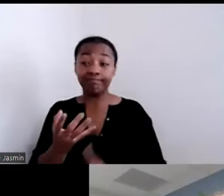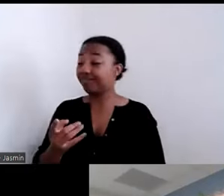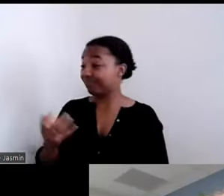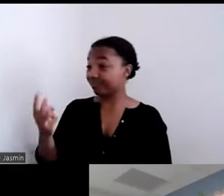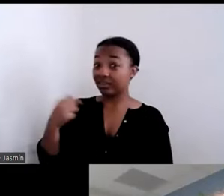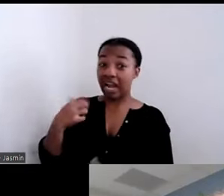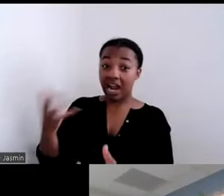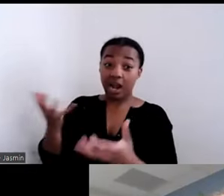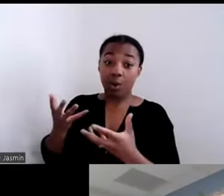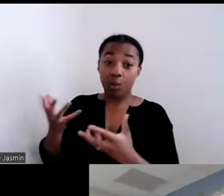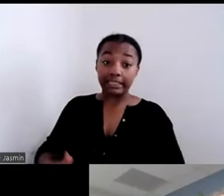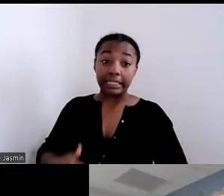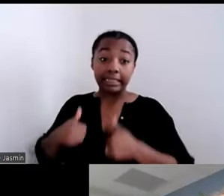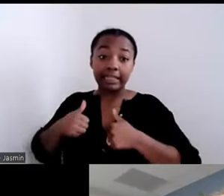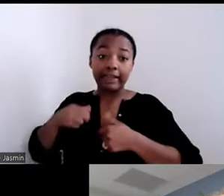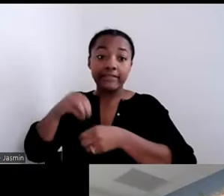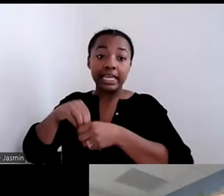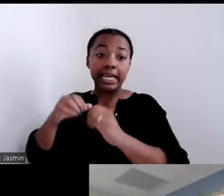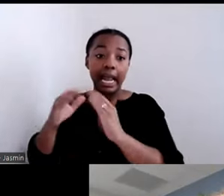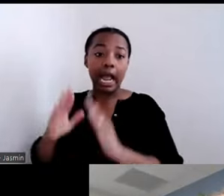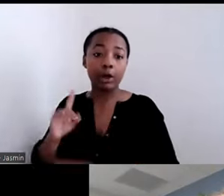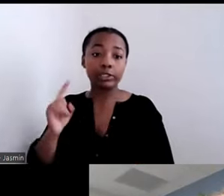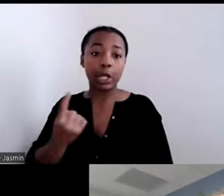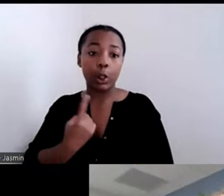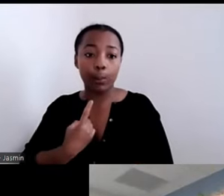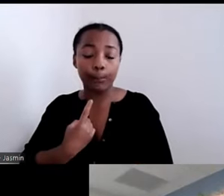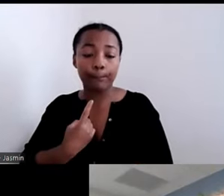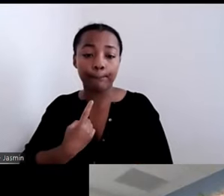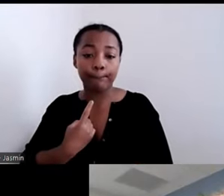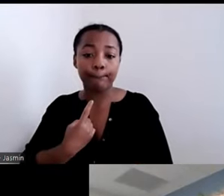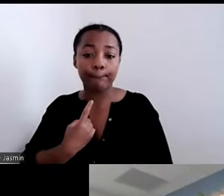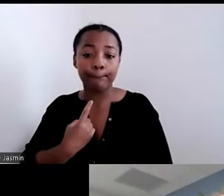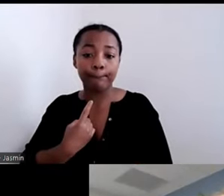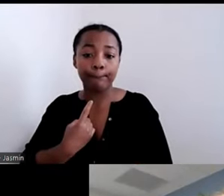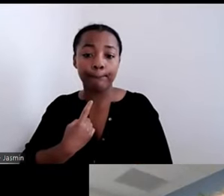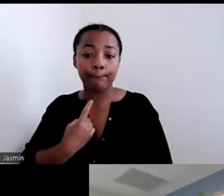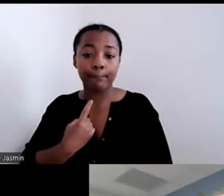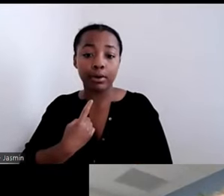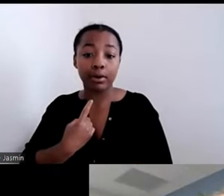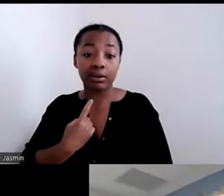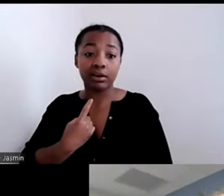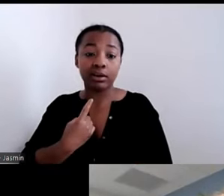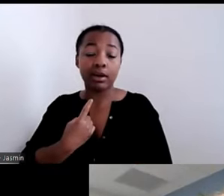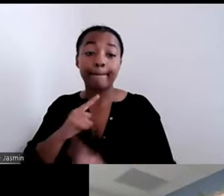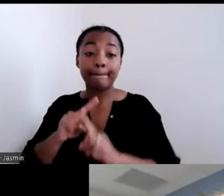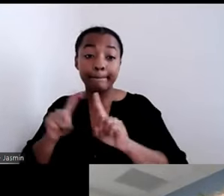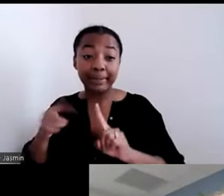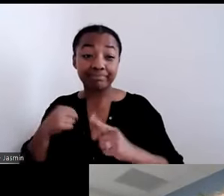alone. She didn't want to live with any people, but she was terrified to be alone. So